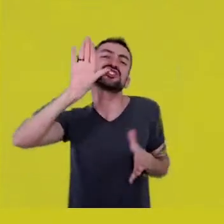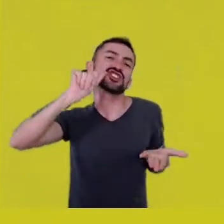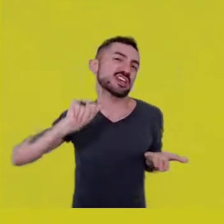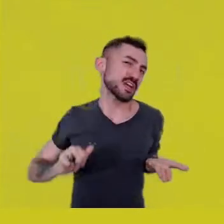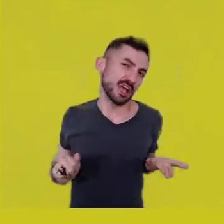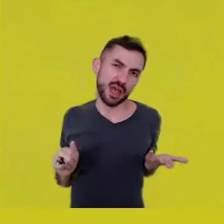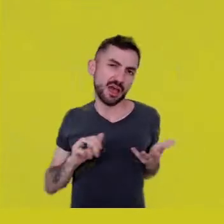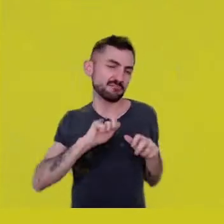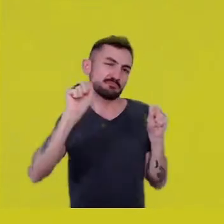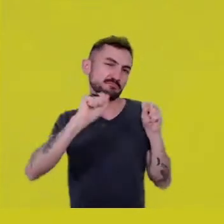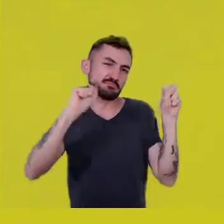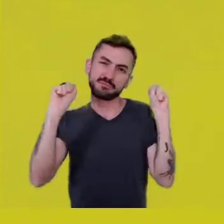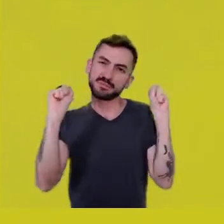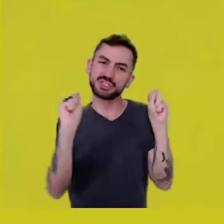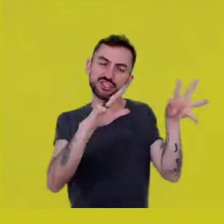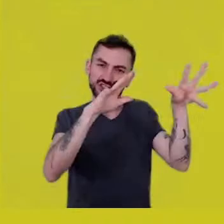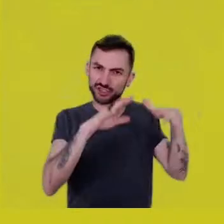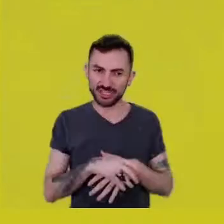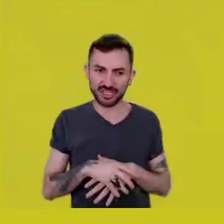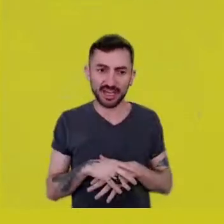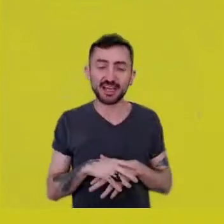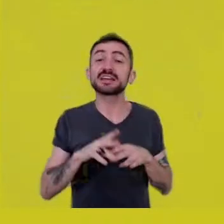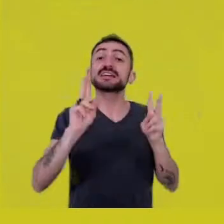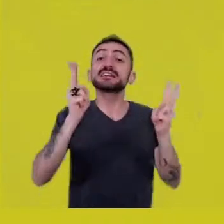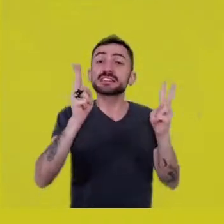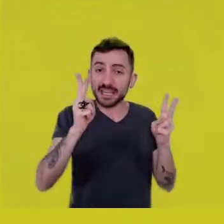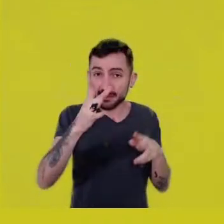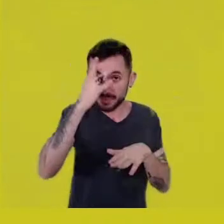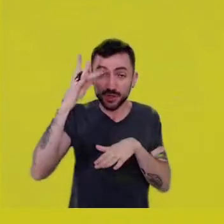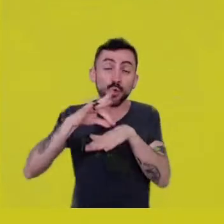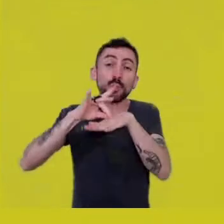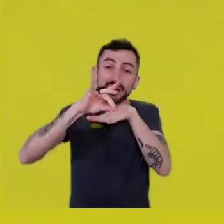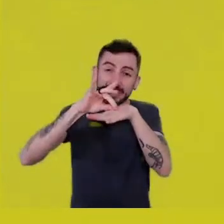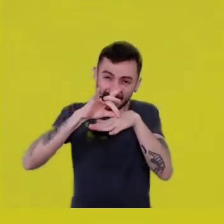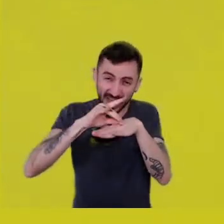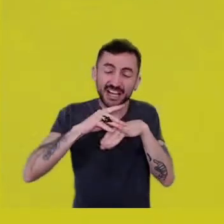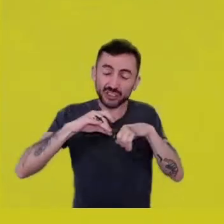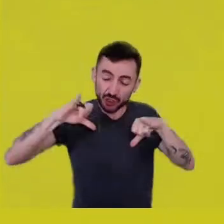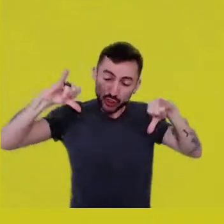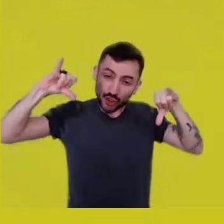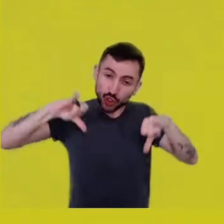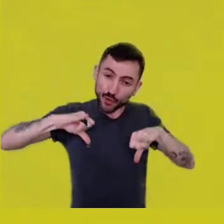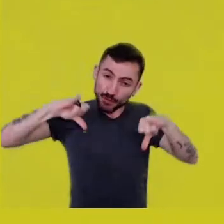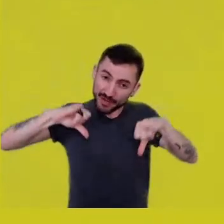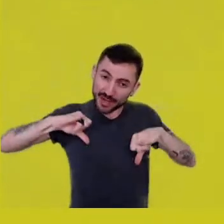Whenever humanity is in a tight spot, someone says mystical things like,